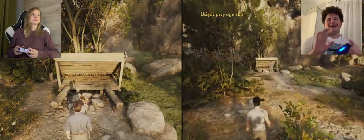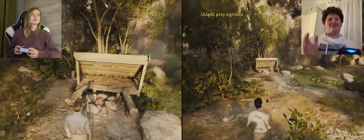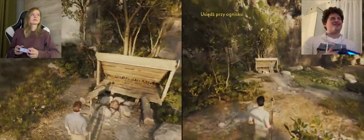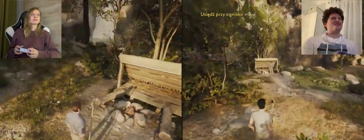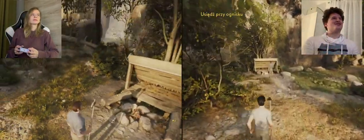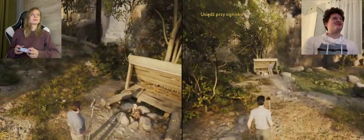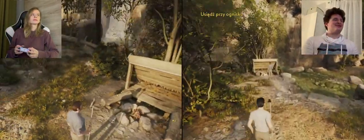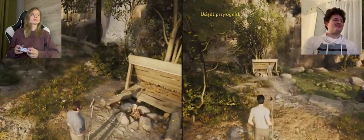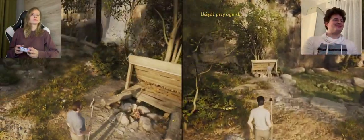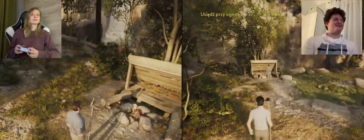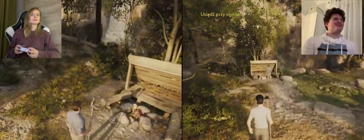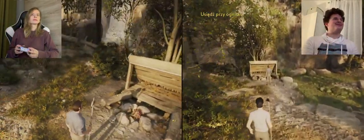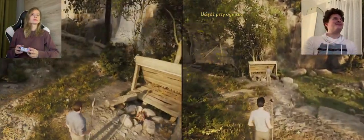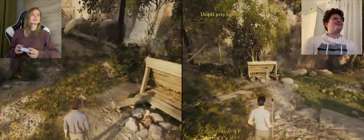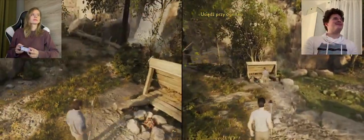A: that's fair, she won't work all the time